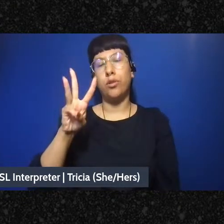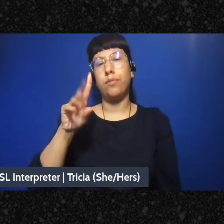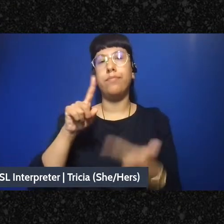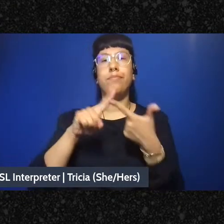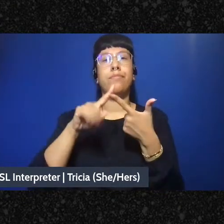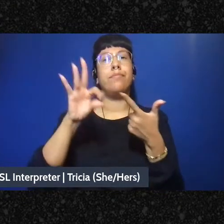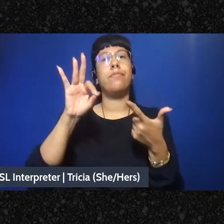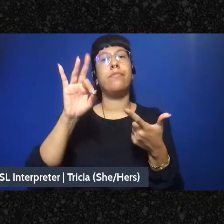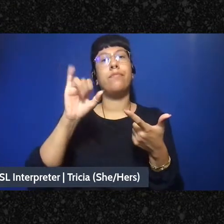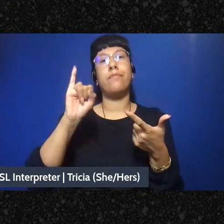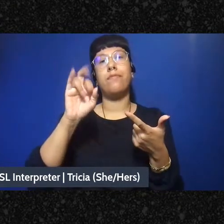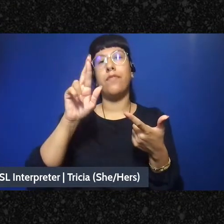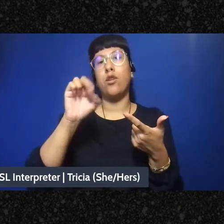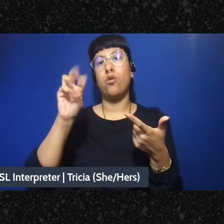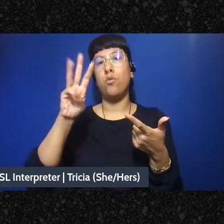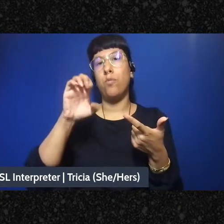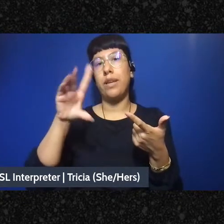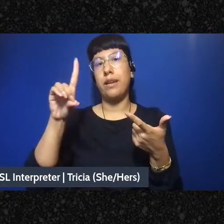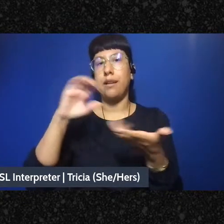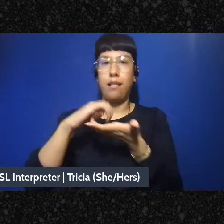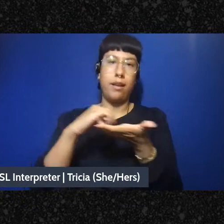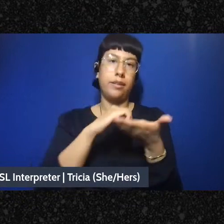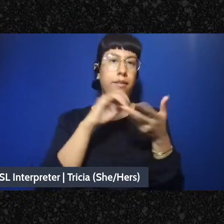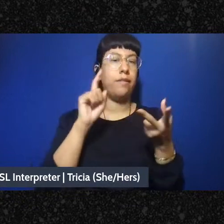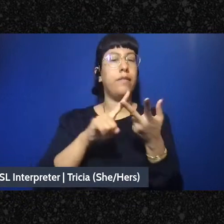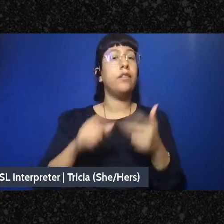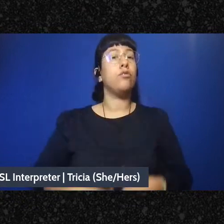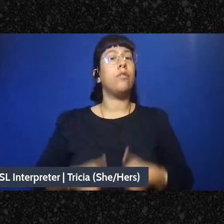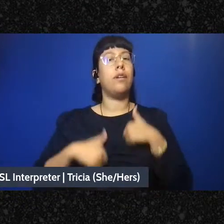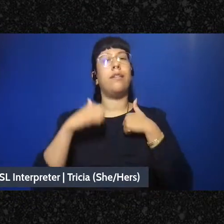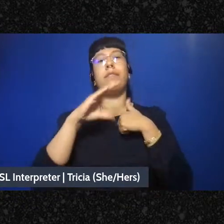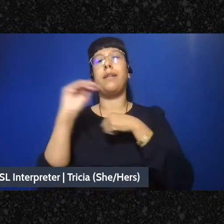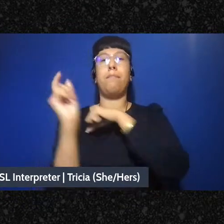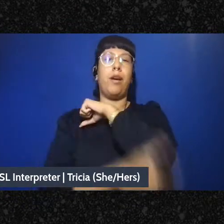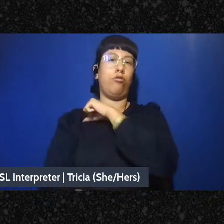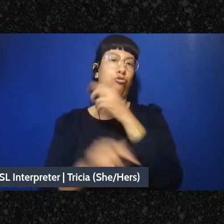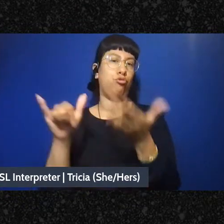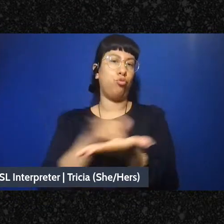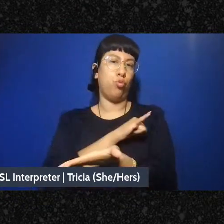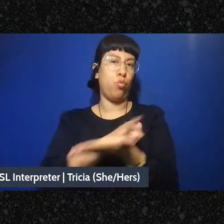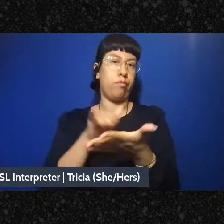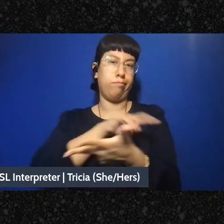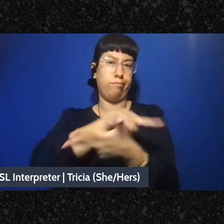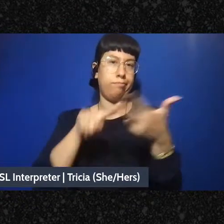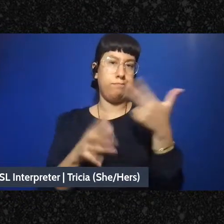and Survived and Punished New York. Tonight's workshop will focus on decision, making